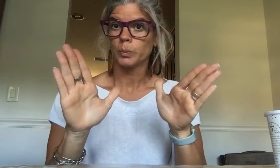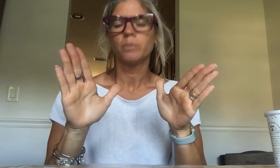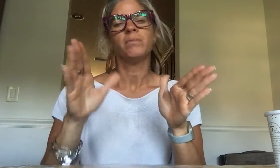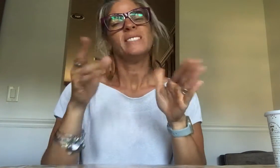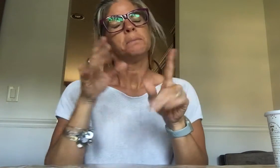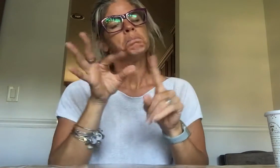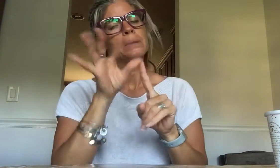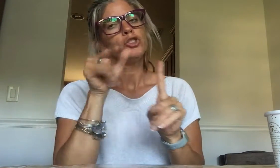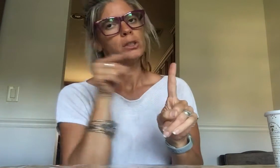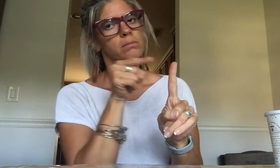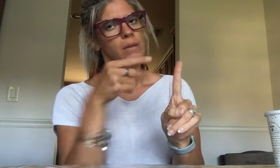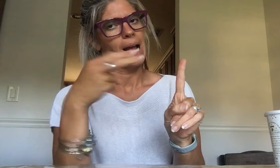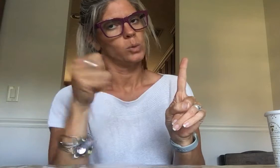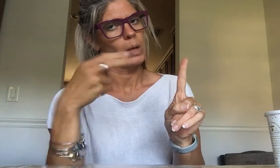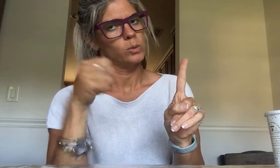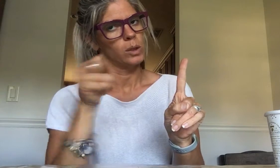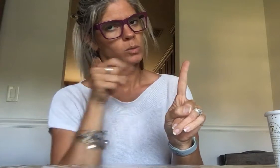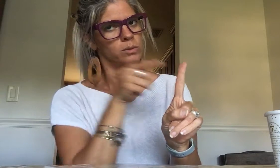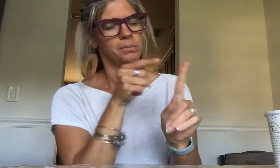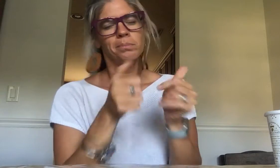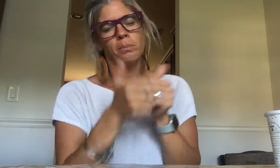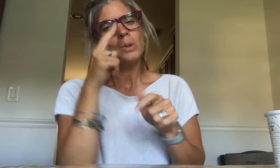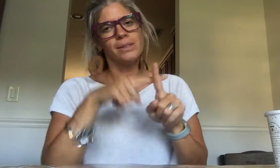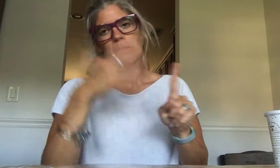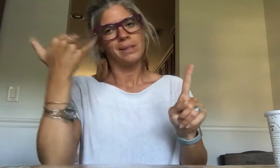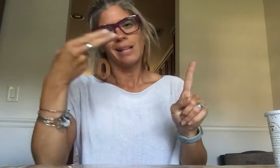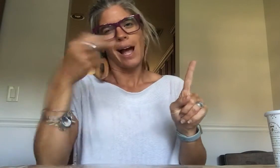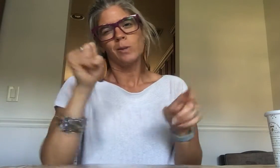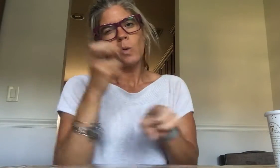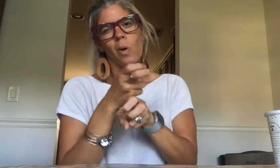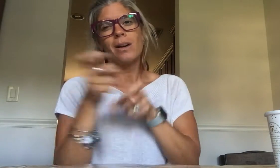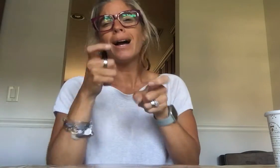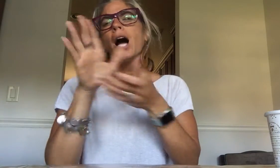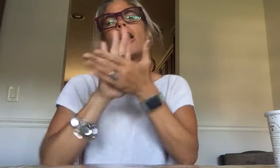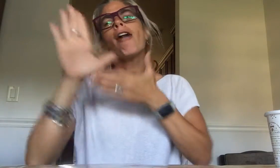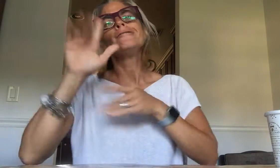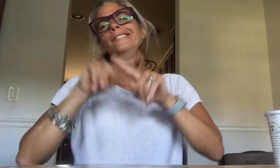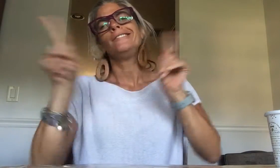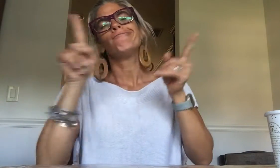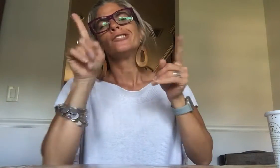especially for a HIGH SCHOOL class - hard to manage them